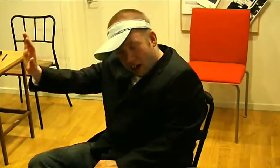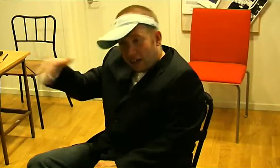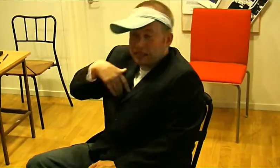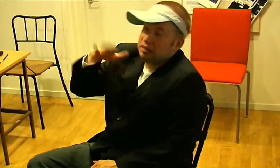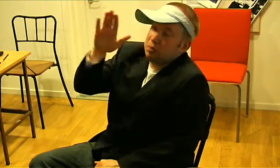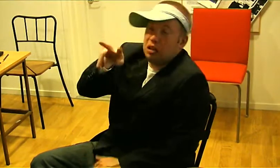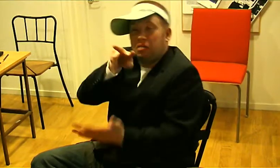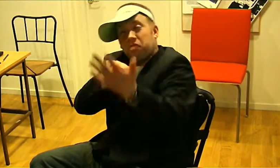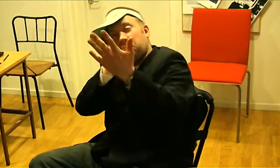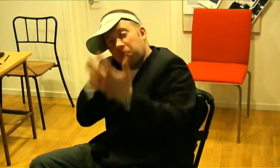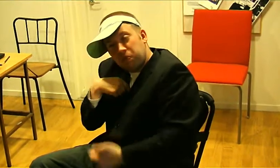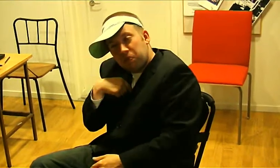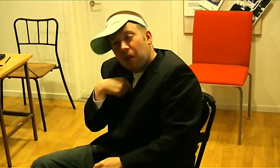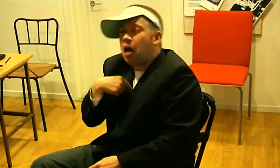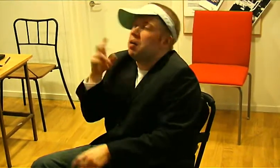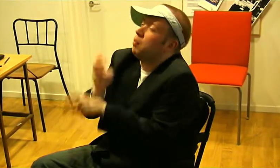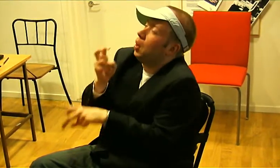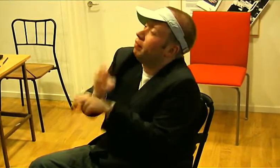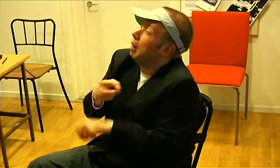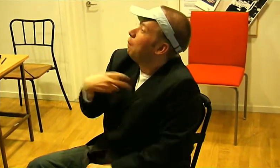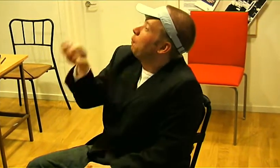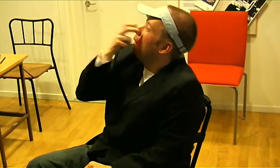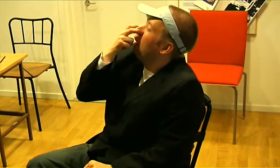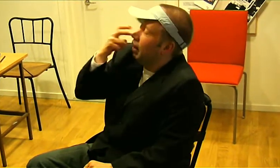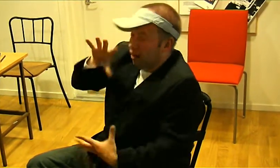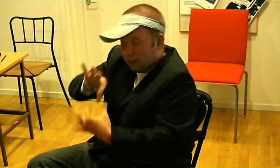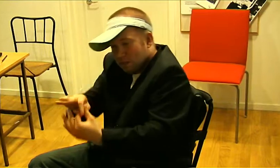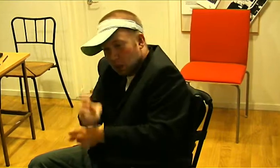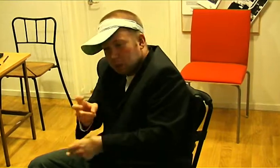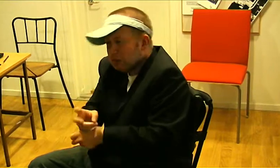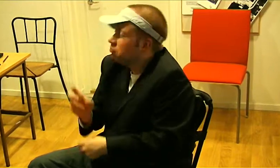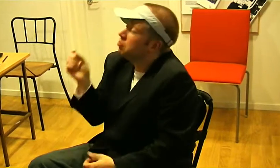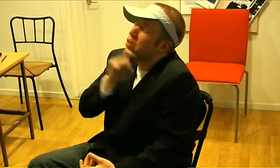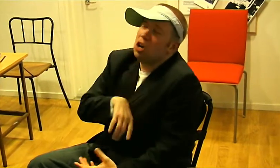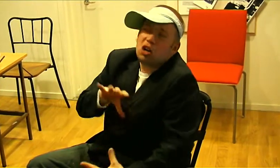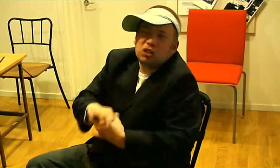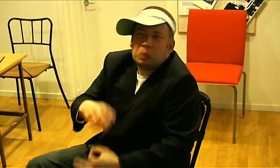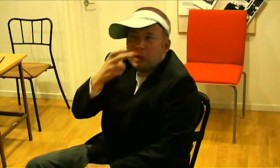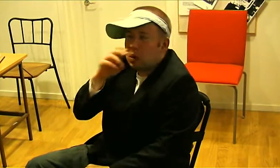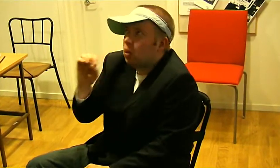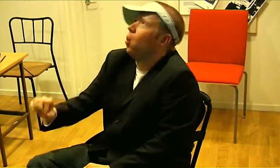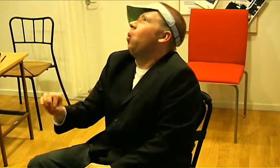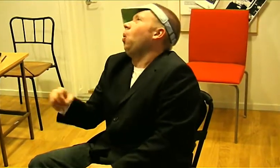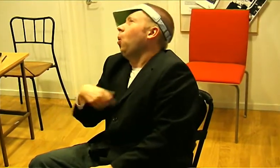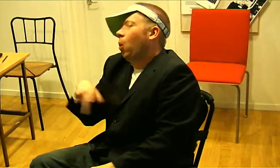Then I tried to look at myself as blind, but I didn't feel any connection there.